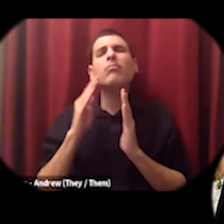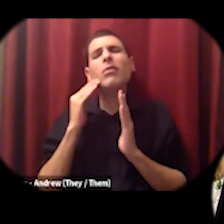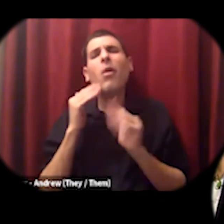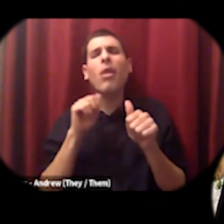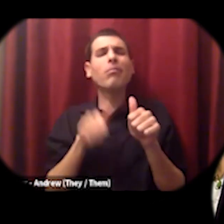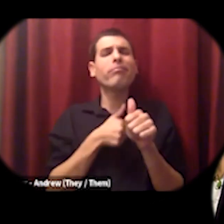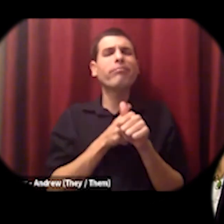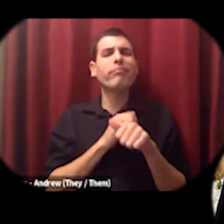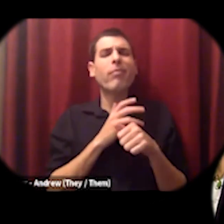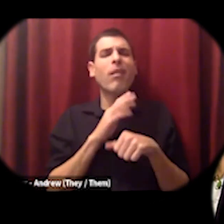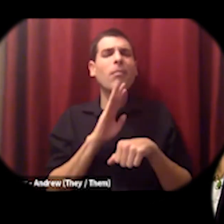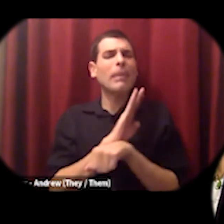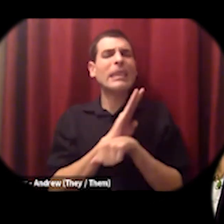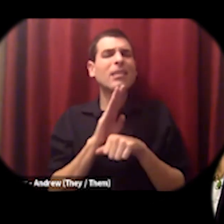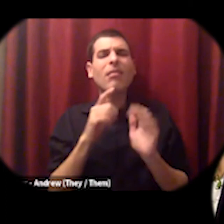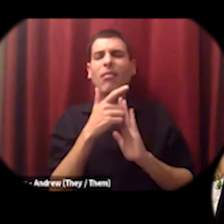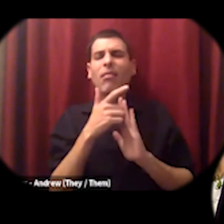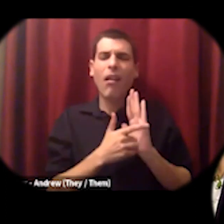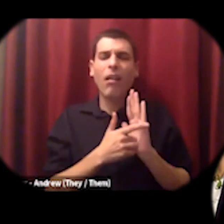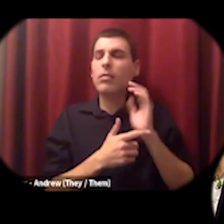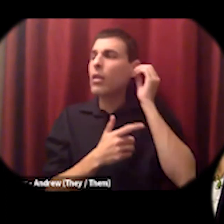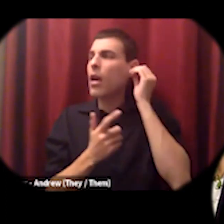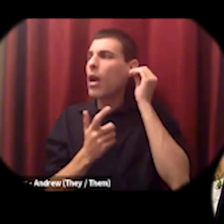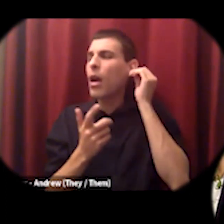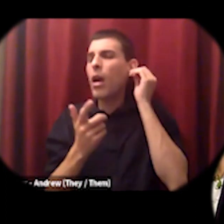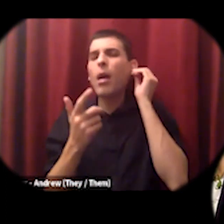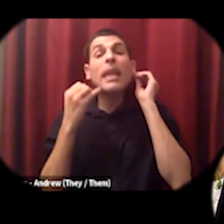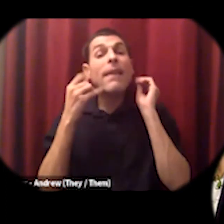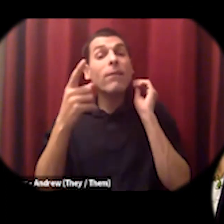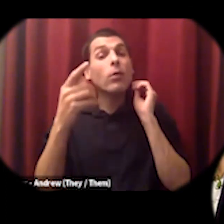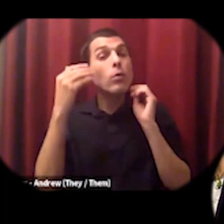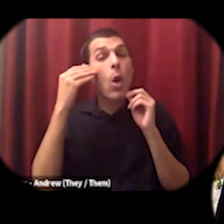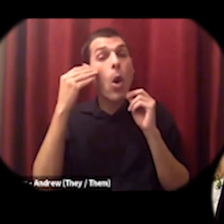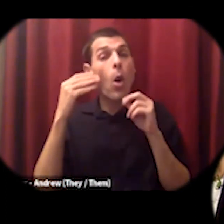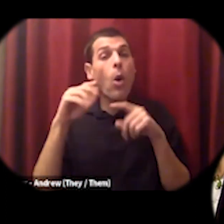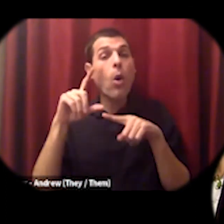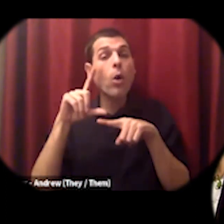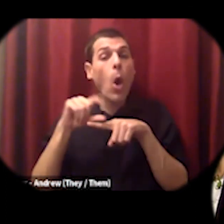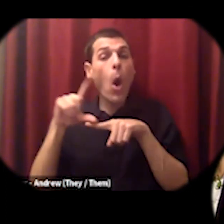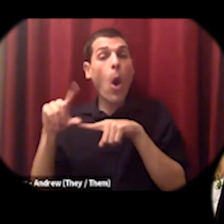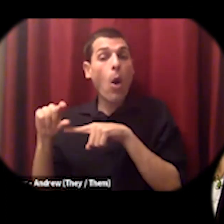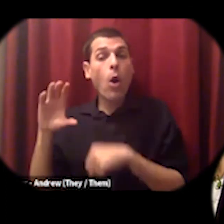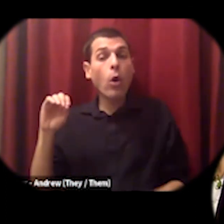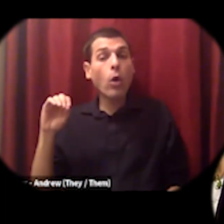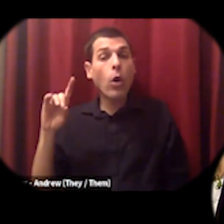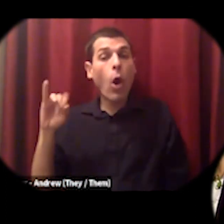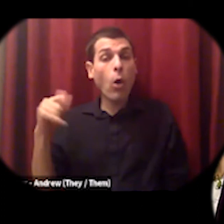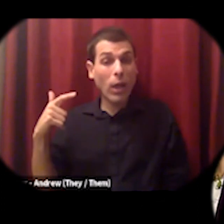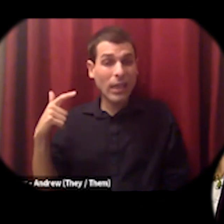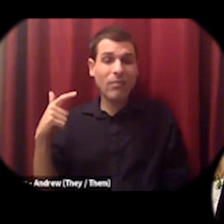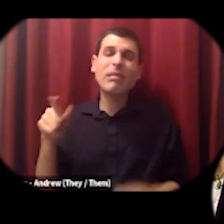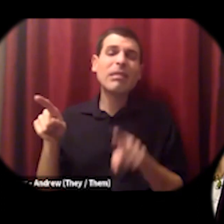with coding or programming you know a lot of these legal documents are it's just programming for